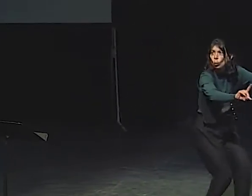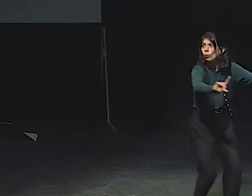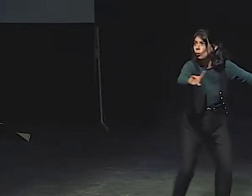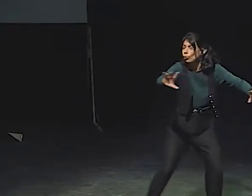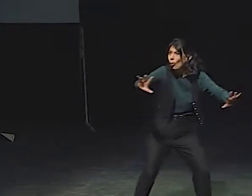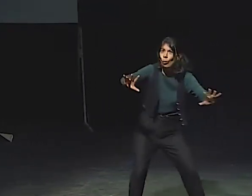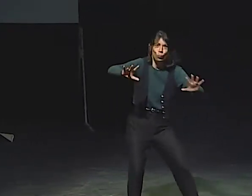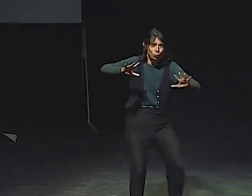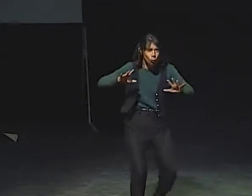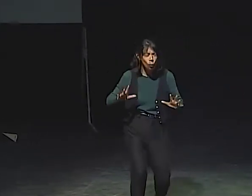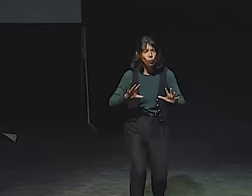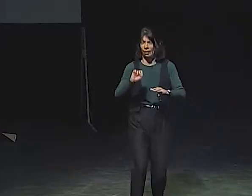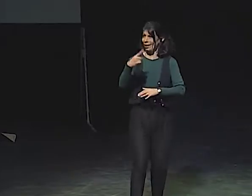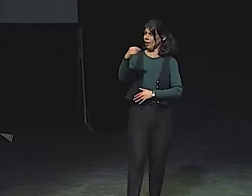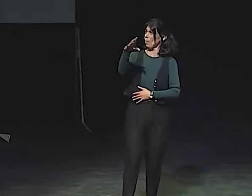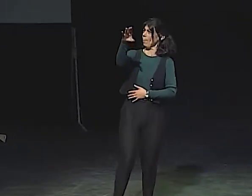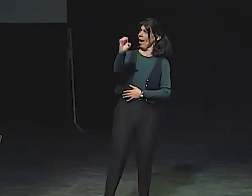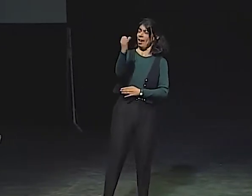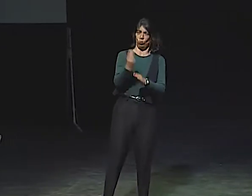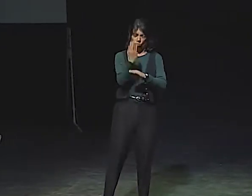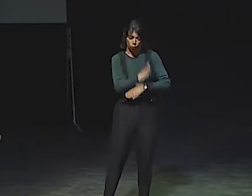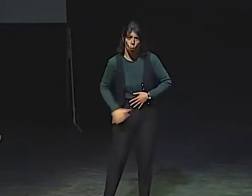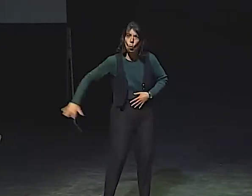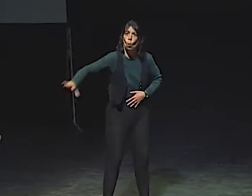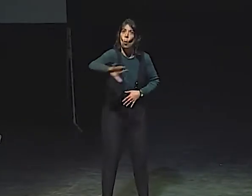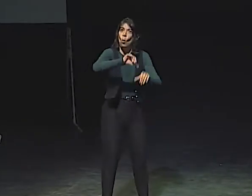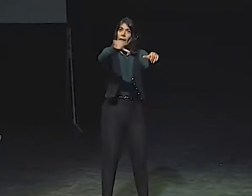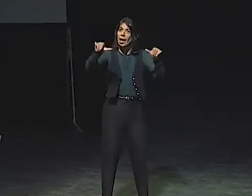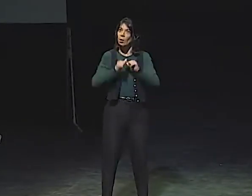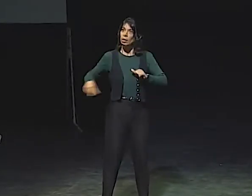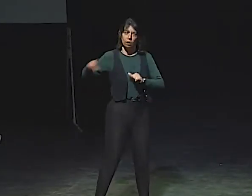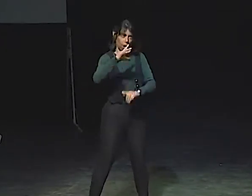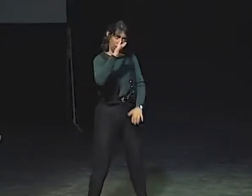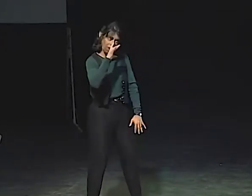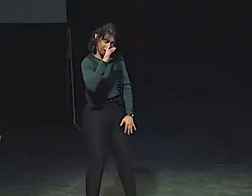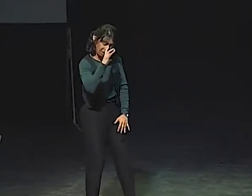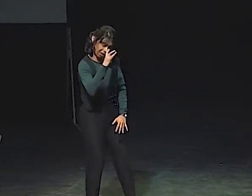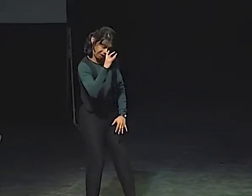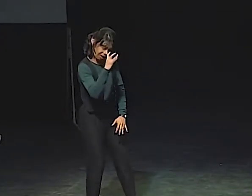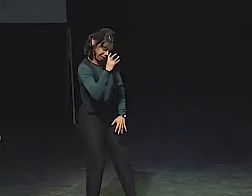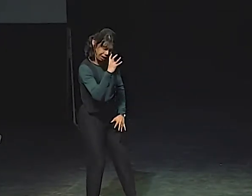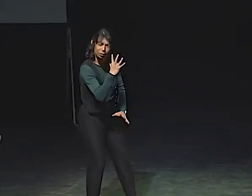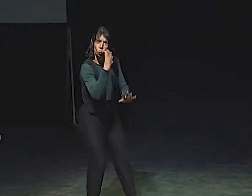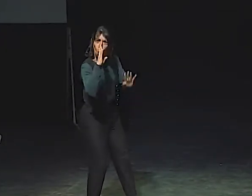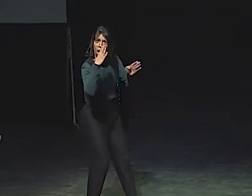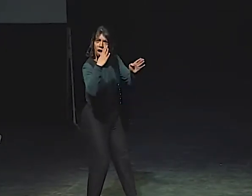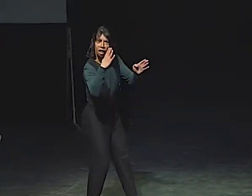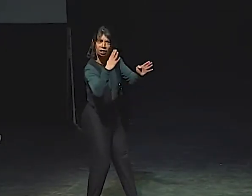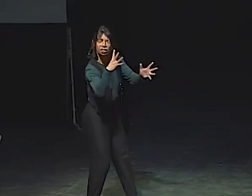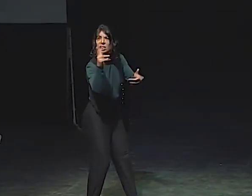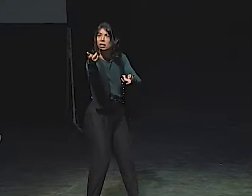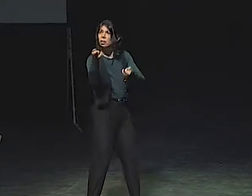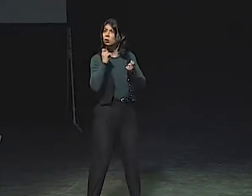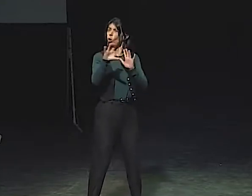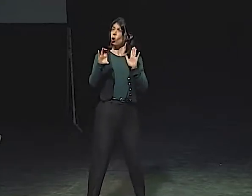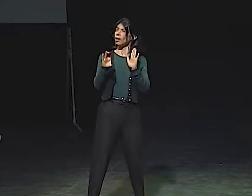EVERYTHING HAD TO BE JUST RIGHT, MOVING EVERYTHING AROUND, AND THE USE OF A GREAT DEAL OF SPACE WITH THAT